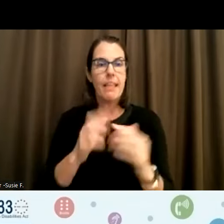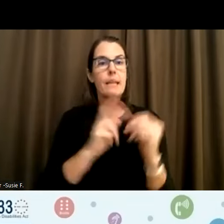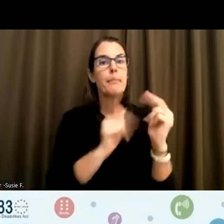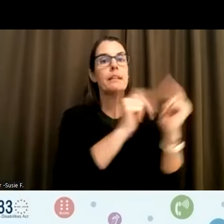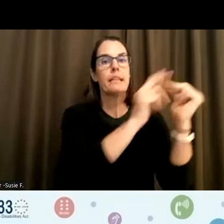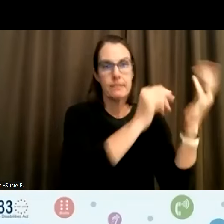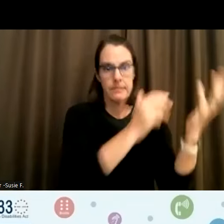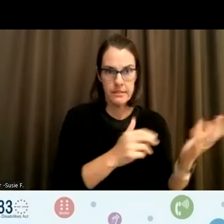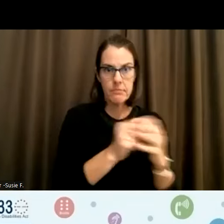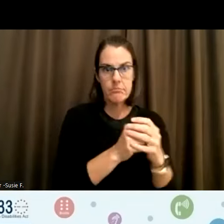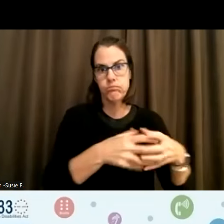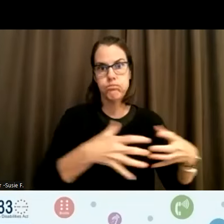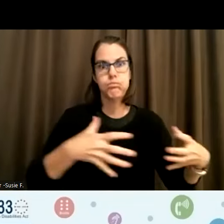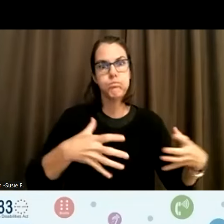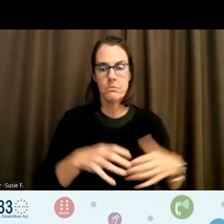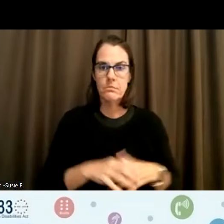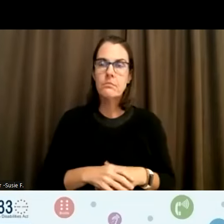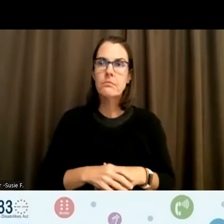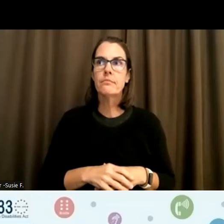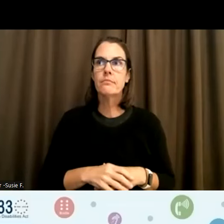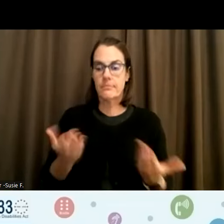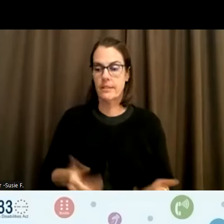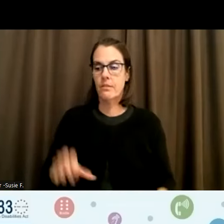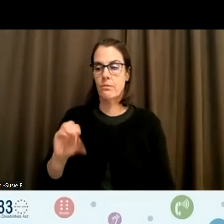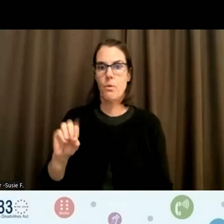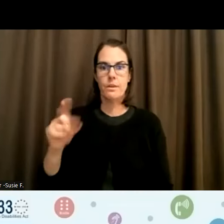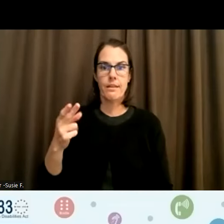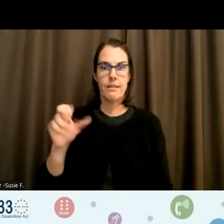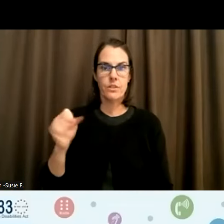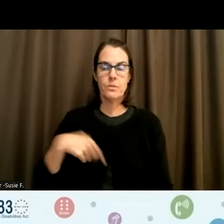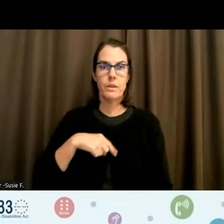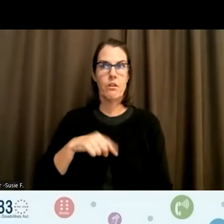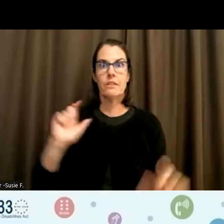I mean obviously we've in in ODHS we've a huge, huge organization.